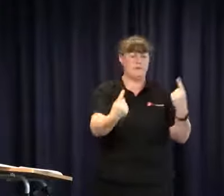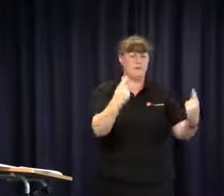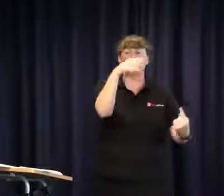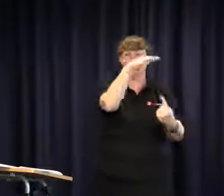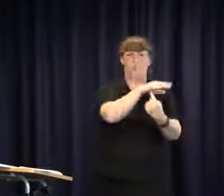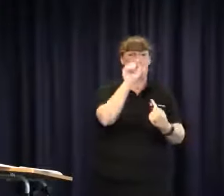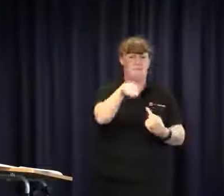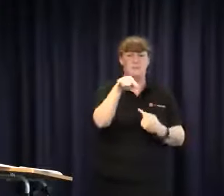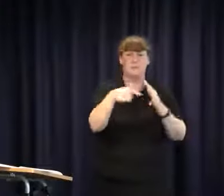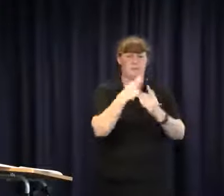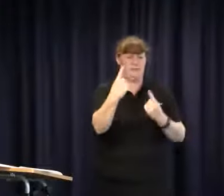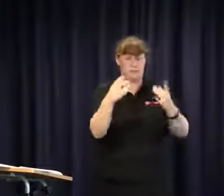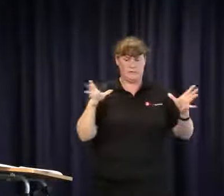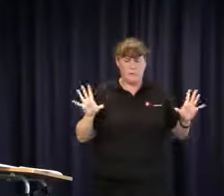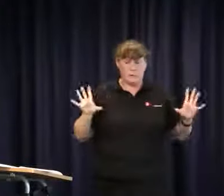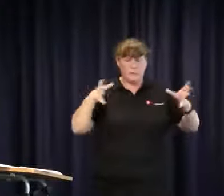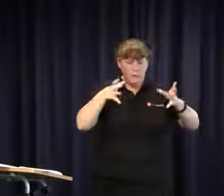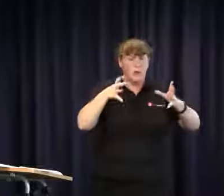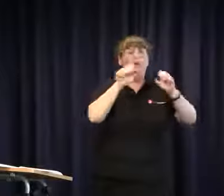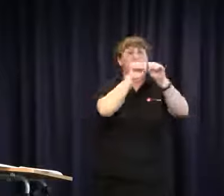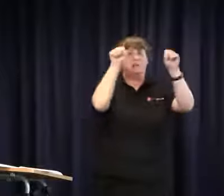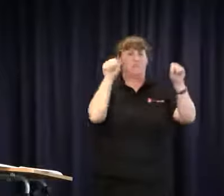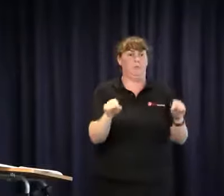not individuals doing it. I mean the individual work is important, but it's also important